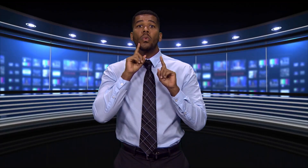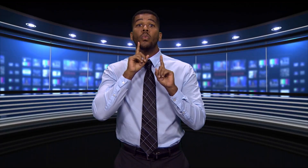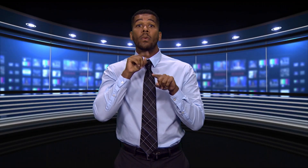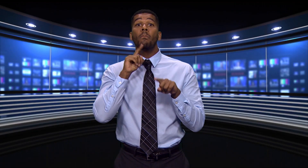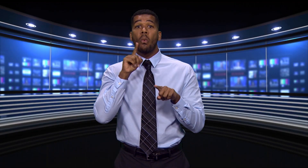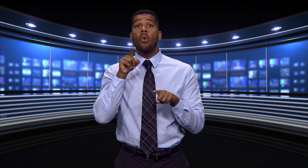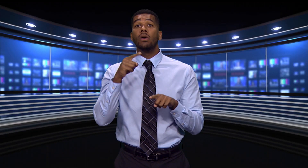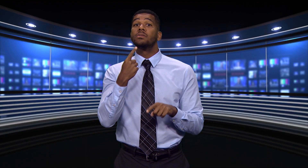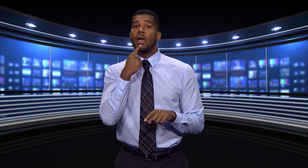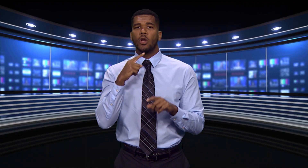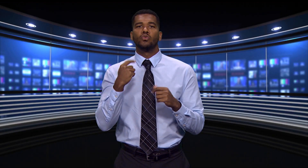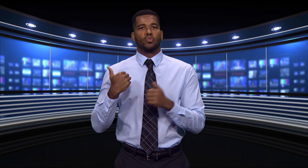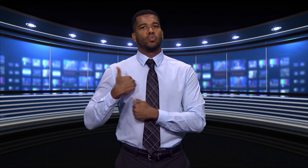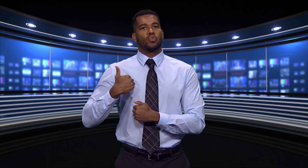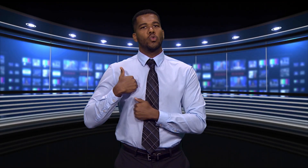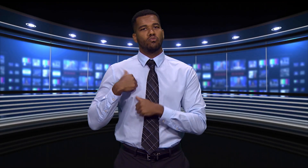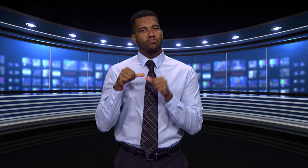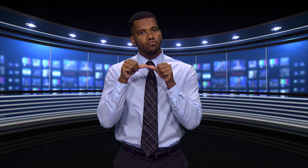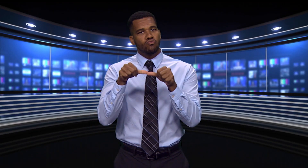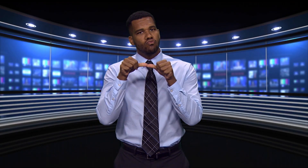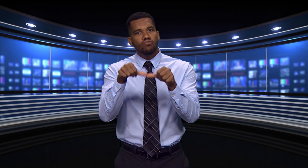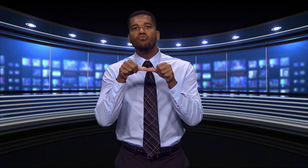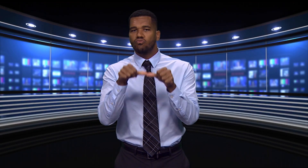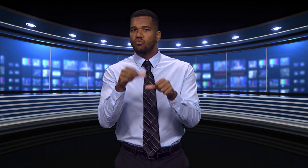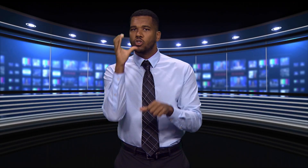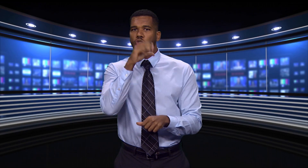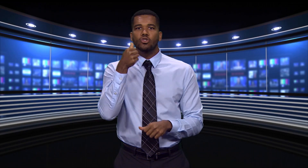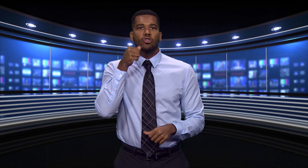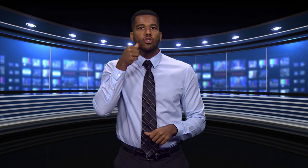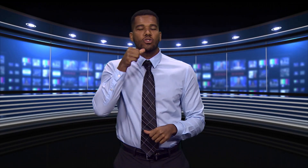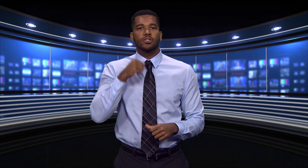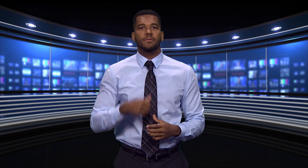Reports say that troops are continuing to search for the girls.